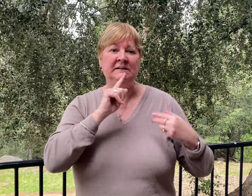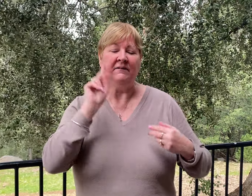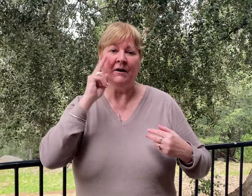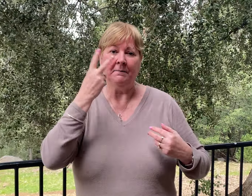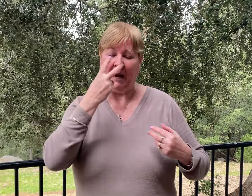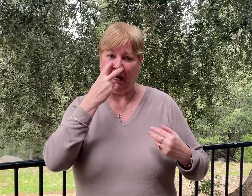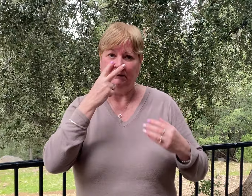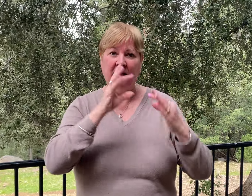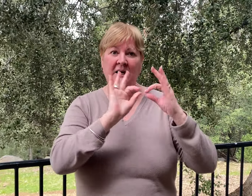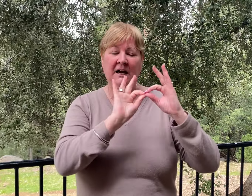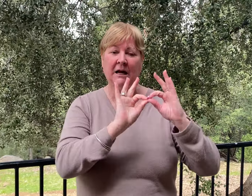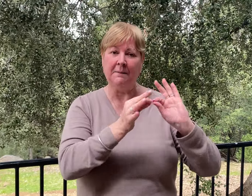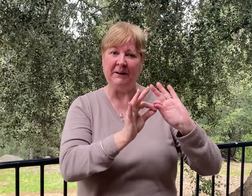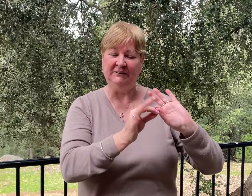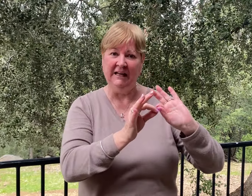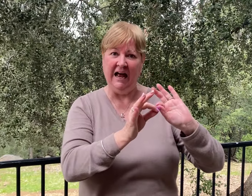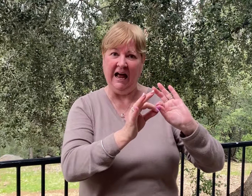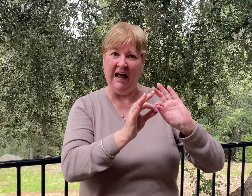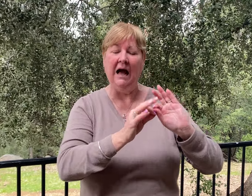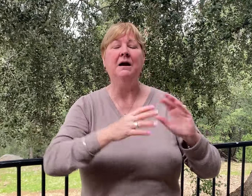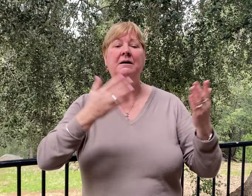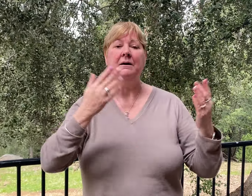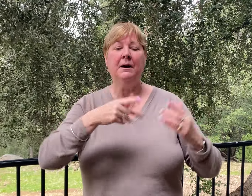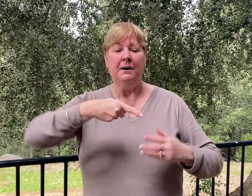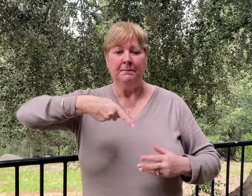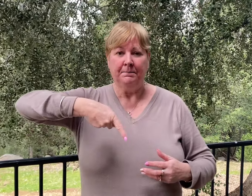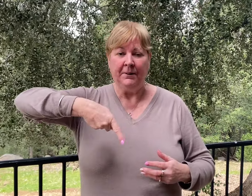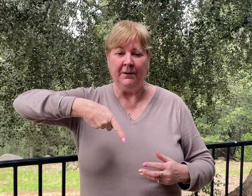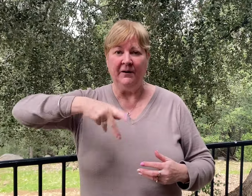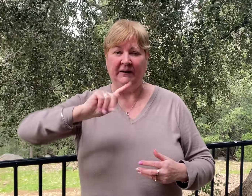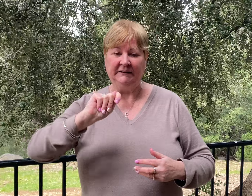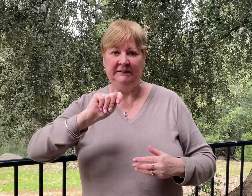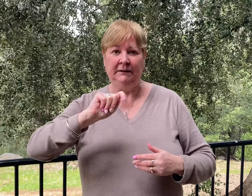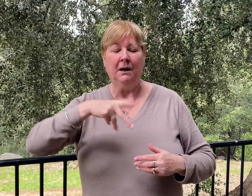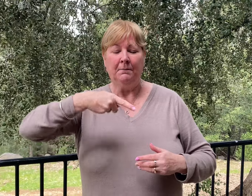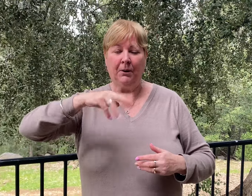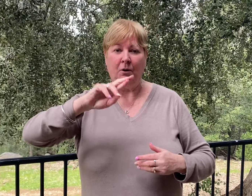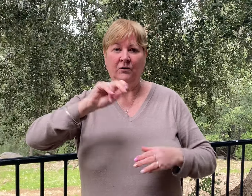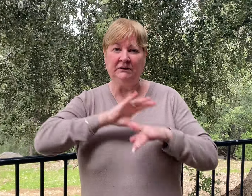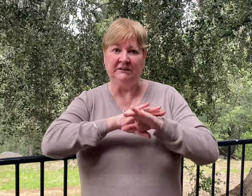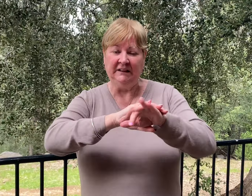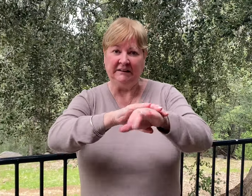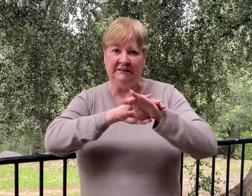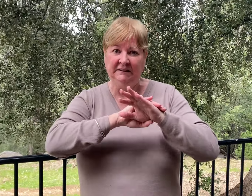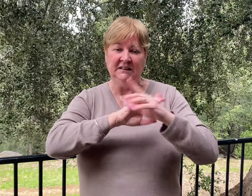coordinating interpreters for DeafBlind people who need pro-tactile (PT)